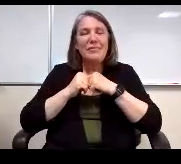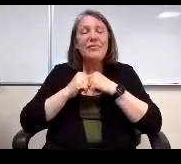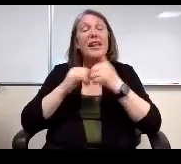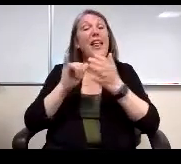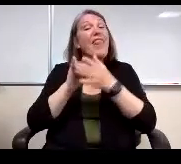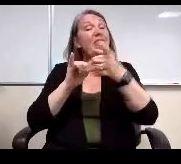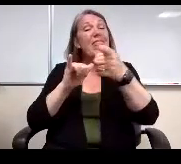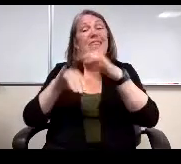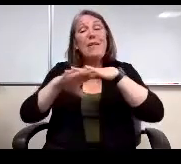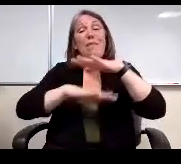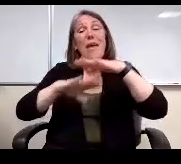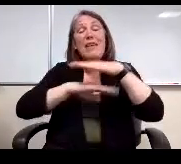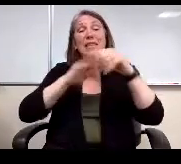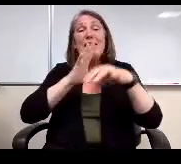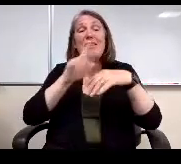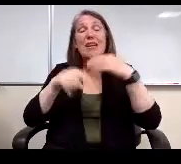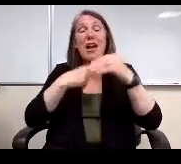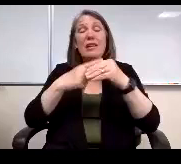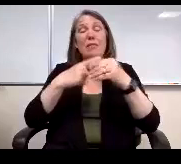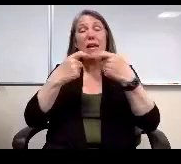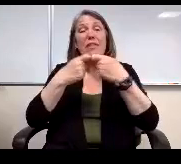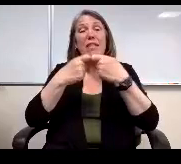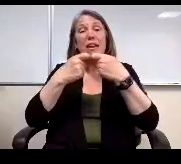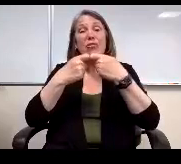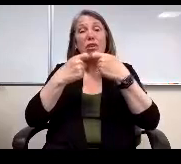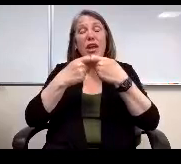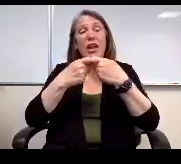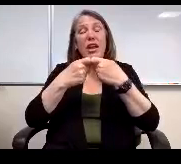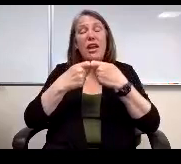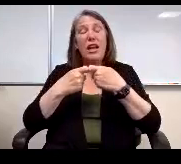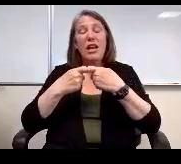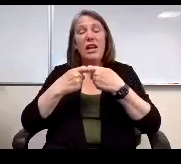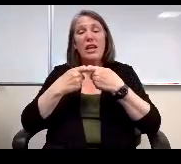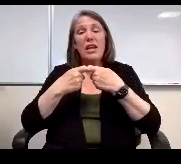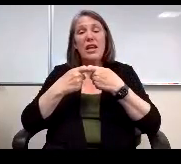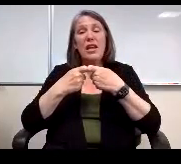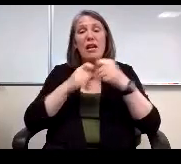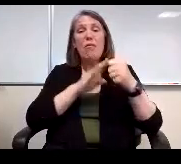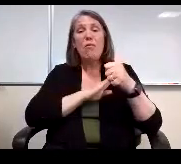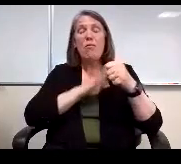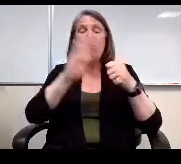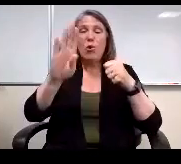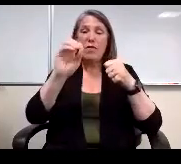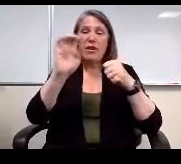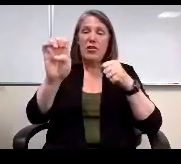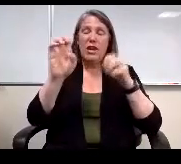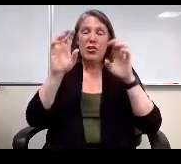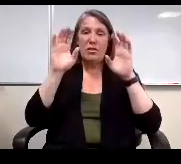Electronic Board of Education meetings and executive sessions like that.